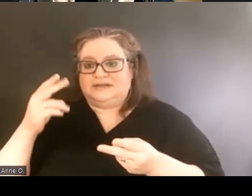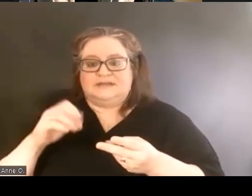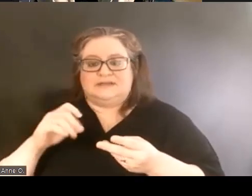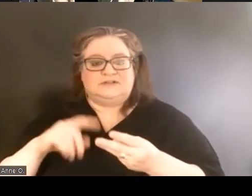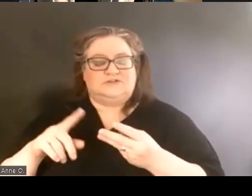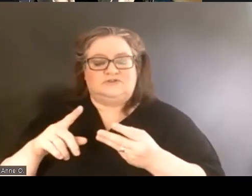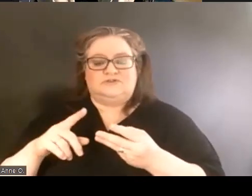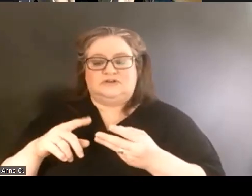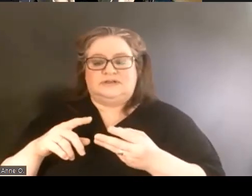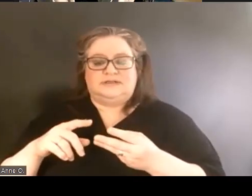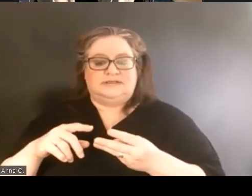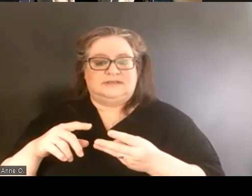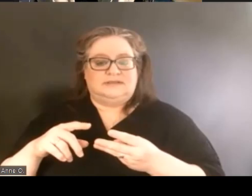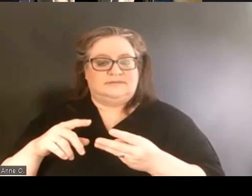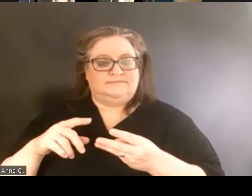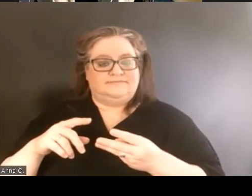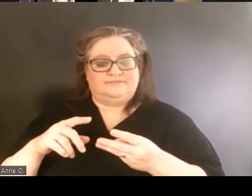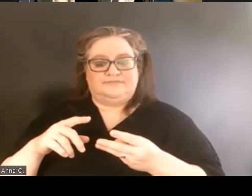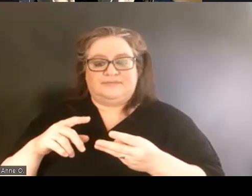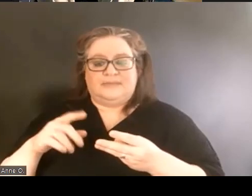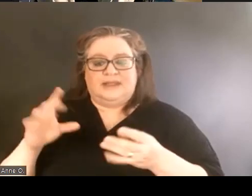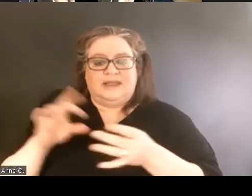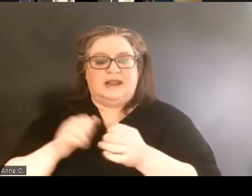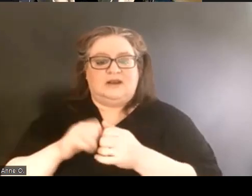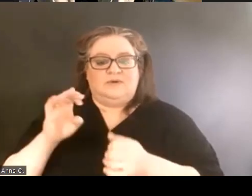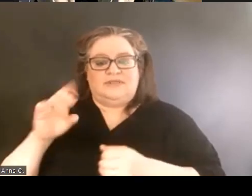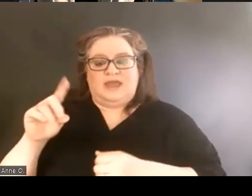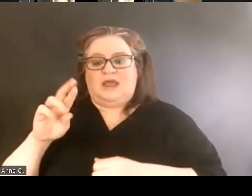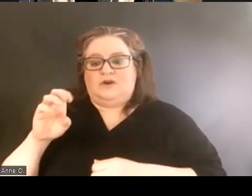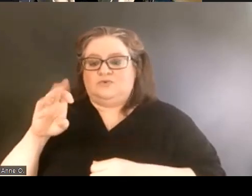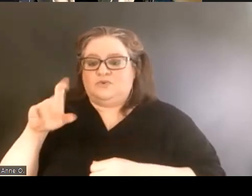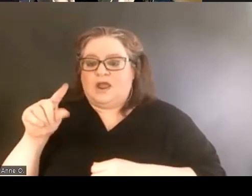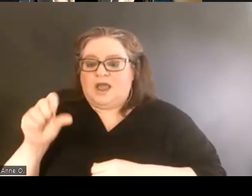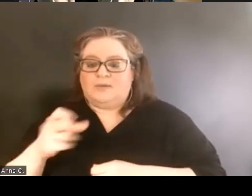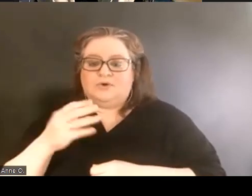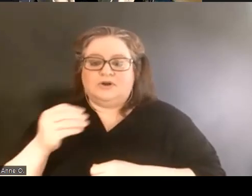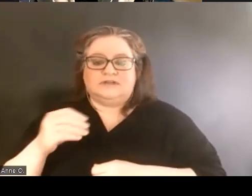Judy Heumann who are alumni from UC Berkeley,